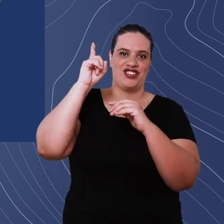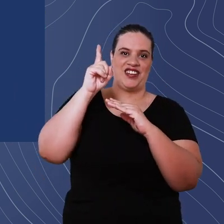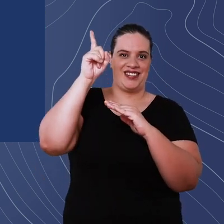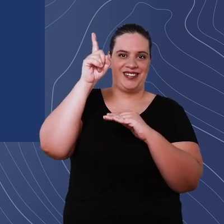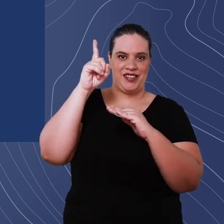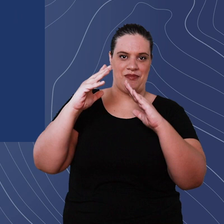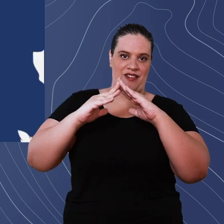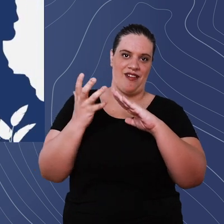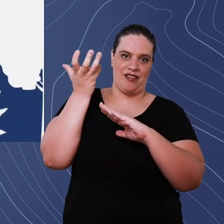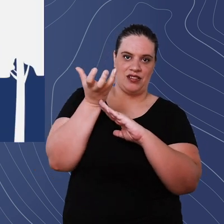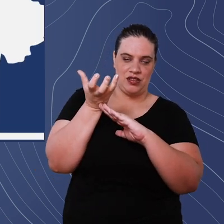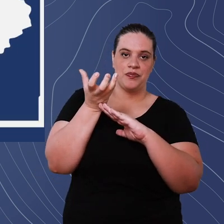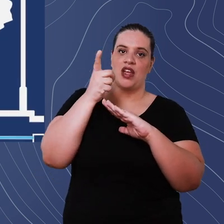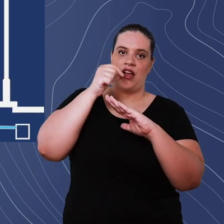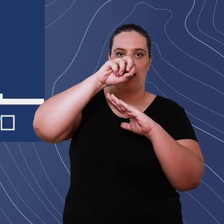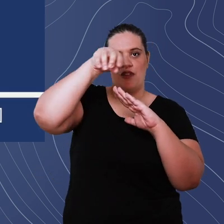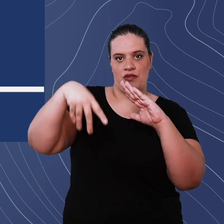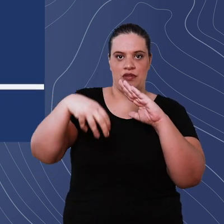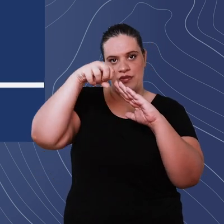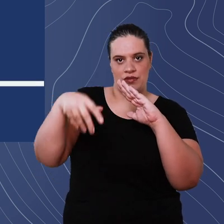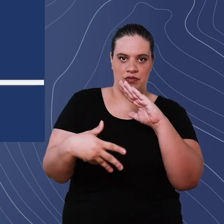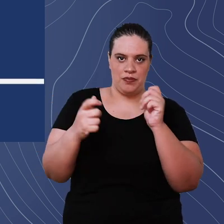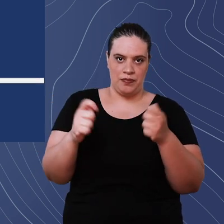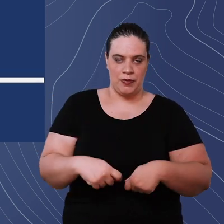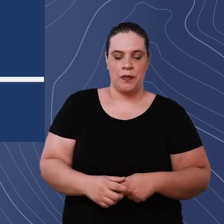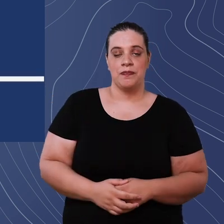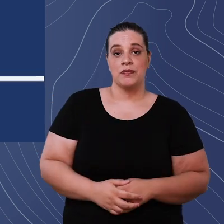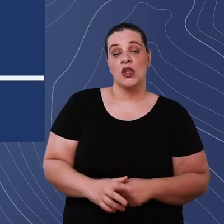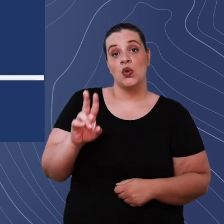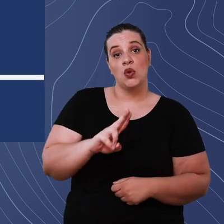tank water can descend by gravity as far as you want it is useful when not